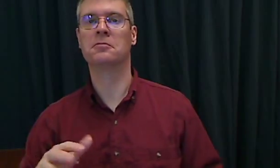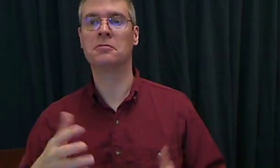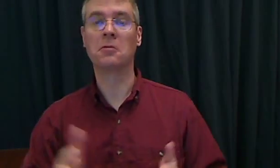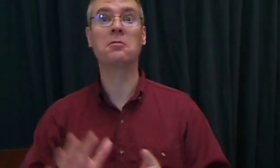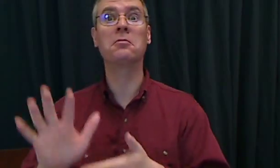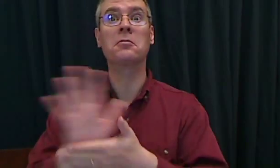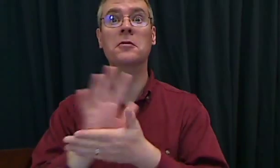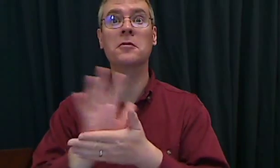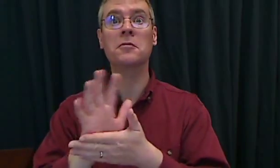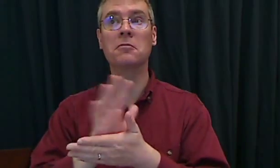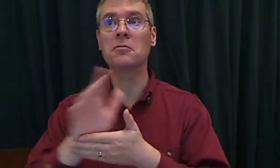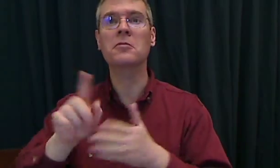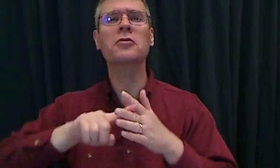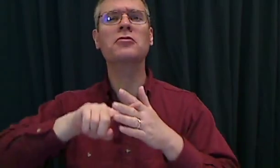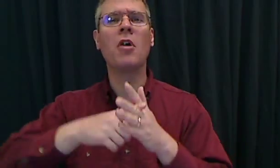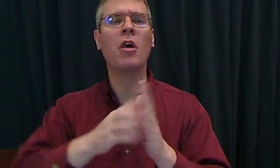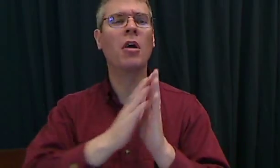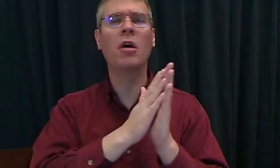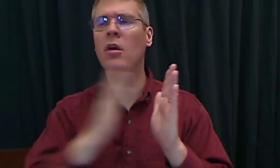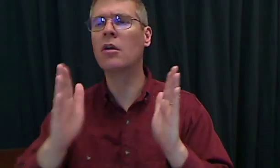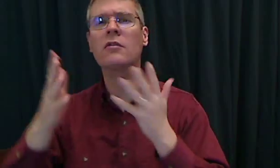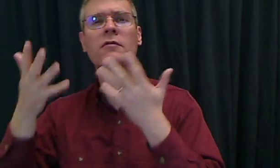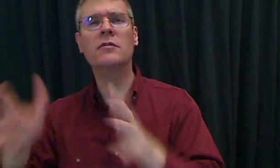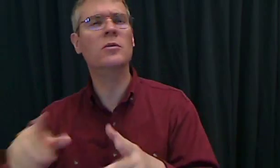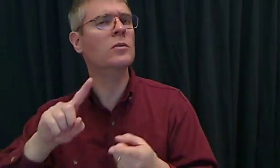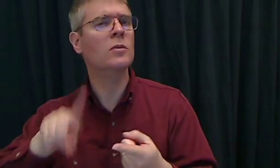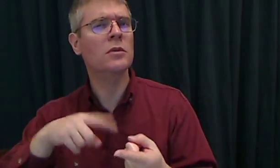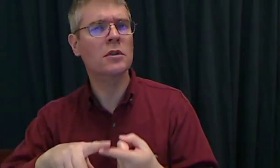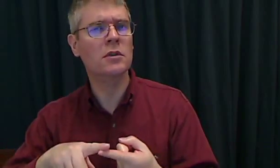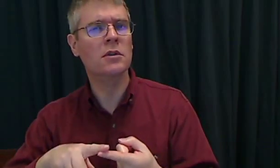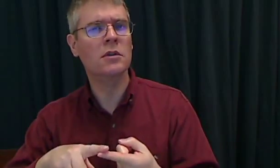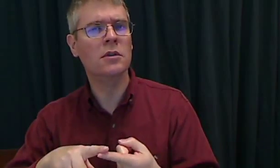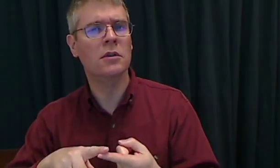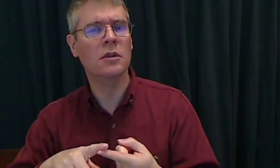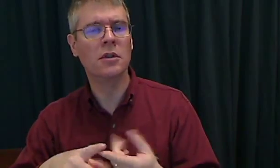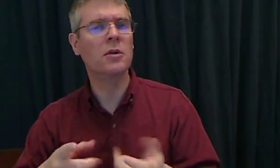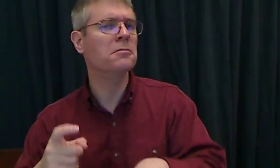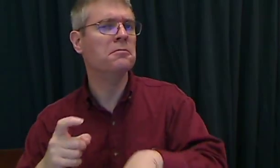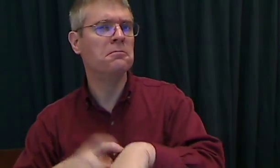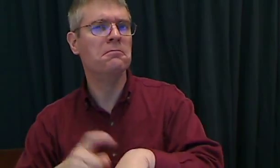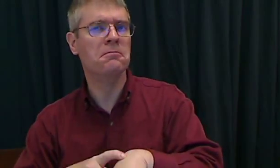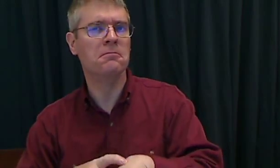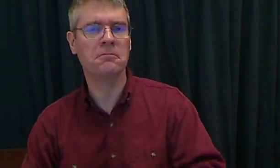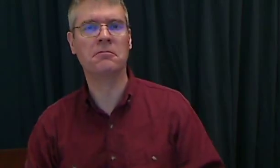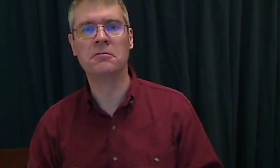"What time does the movie start and end?"